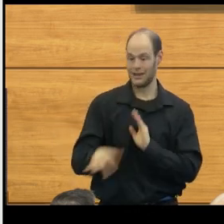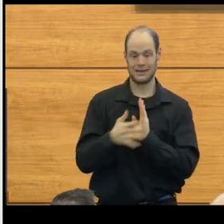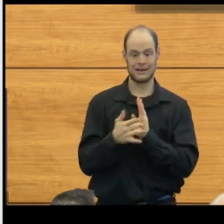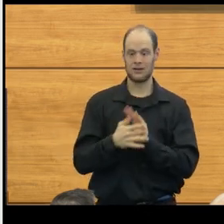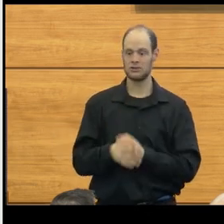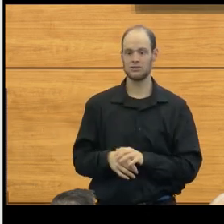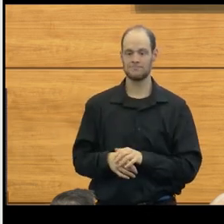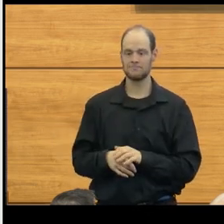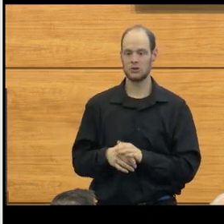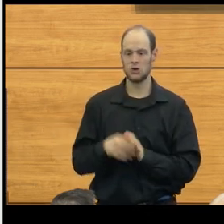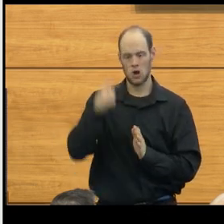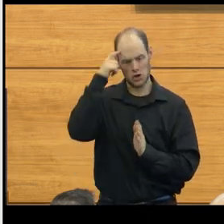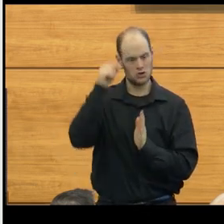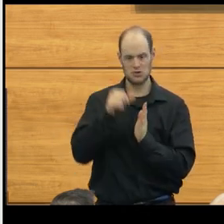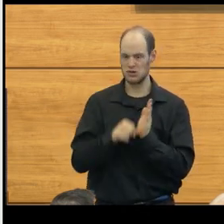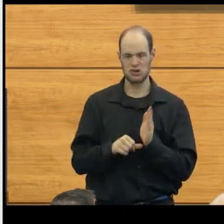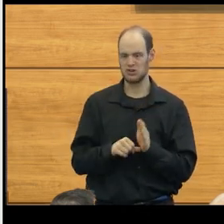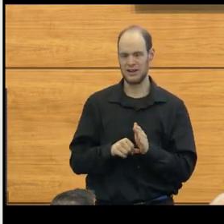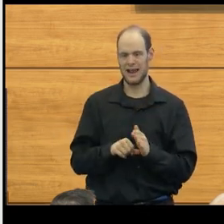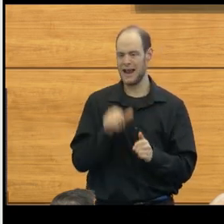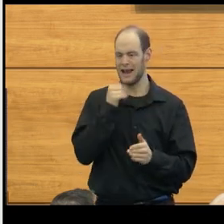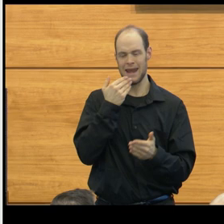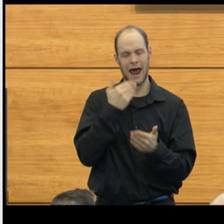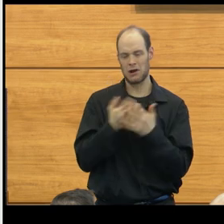probably neurosurgery is not the perfect place for you.